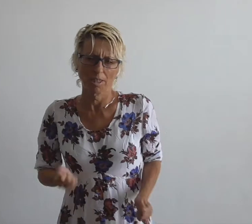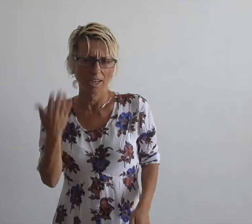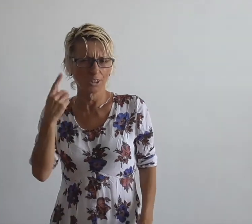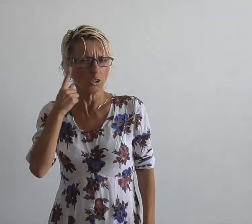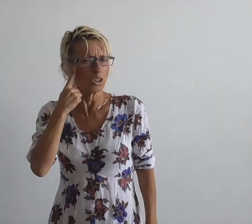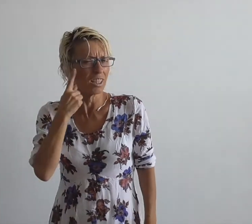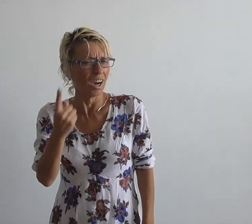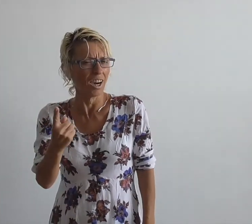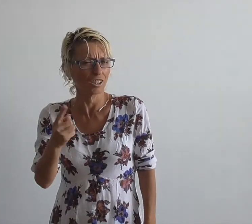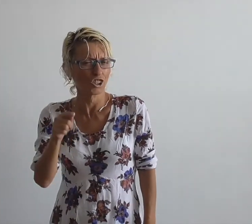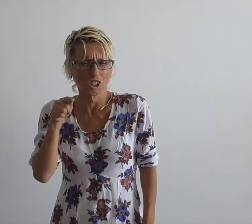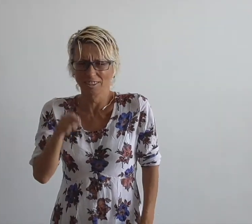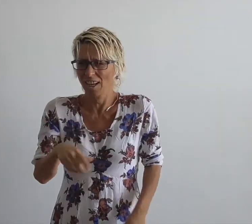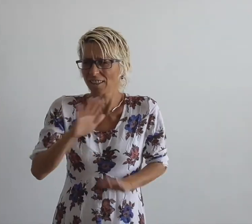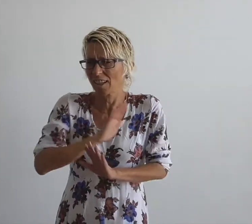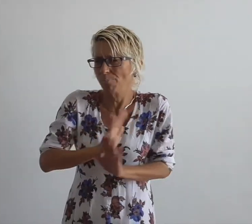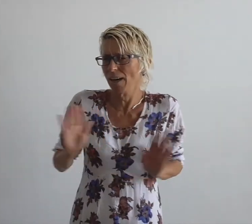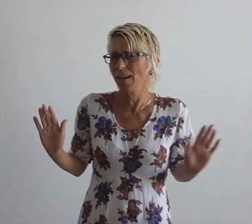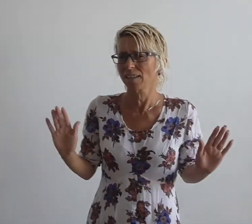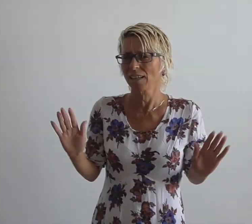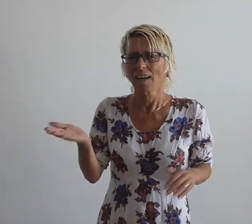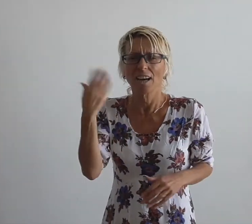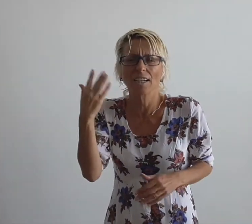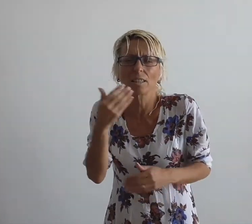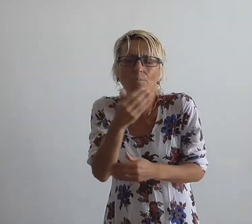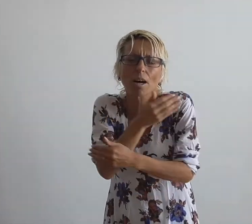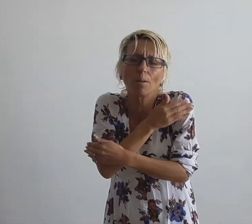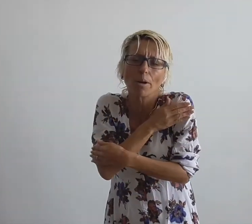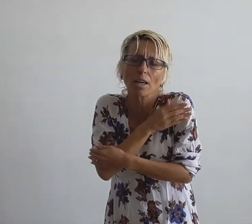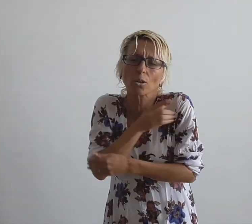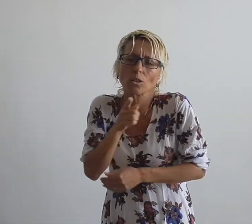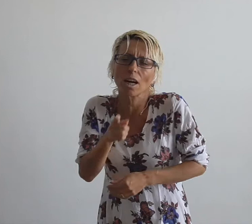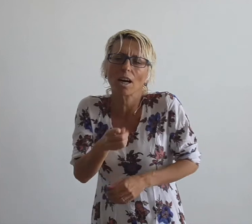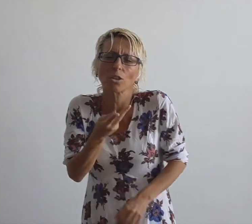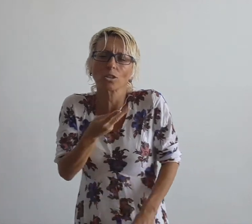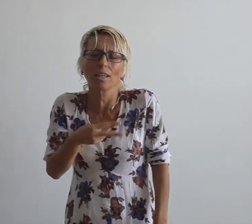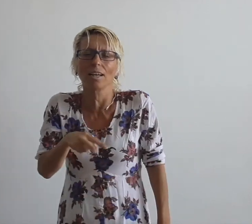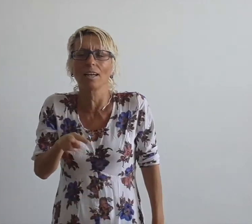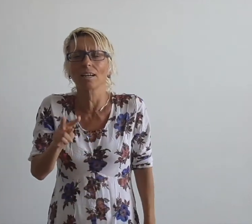If I had known that it would end I would have hugged you more